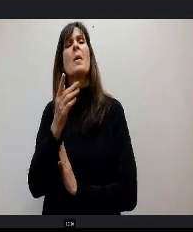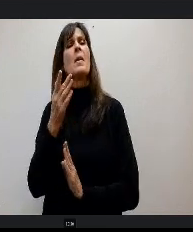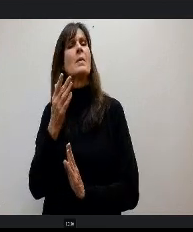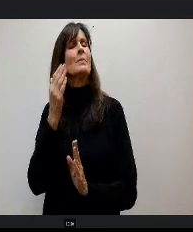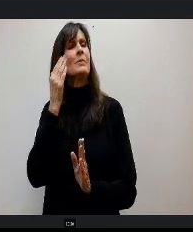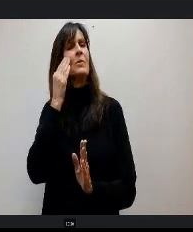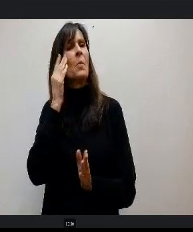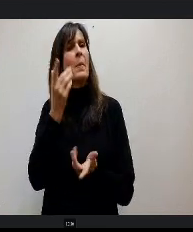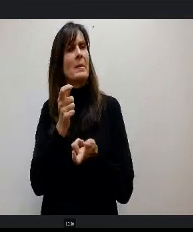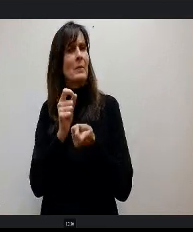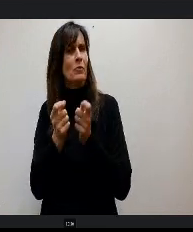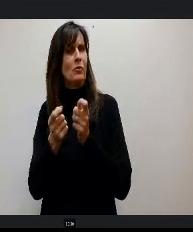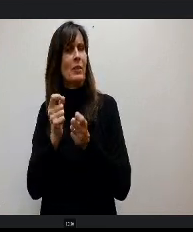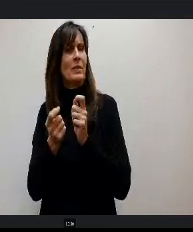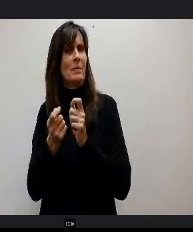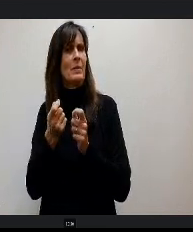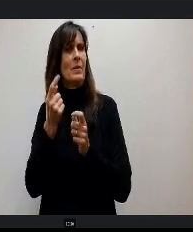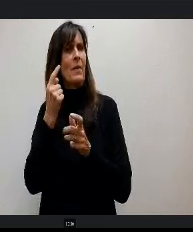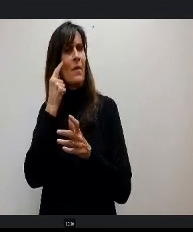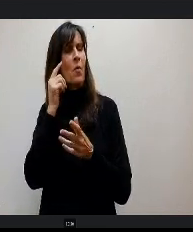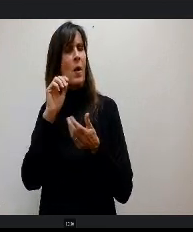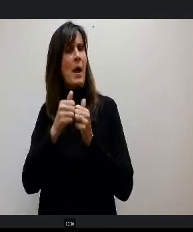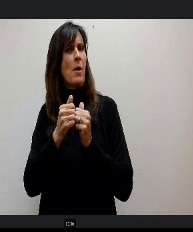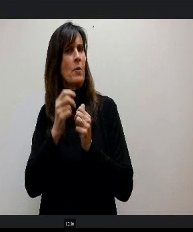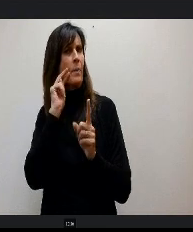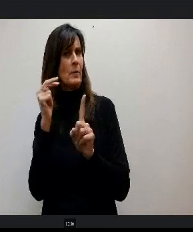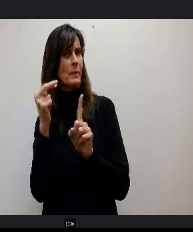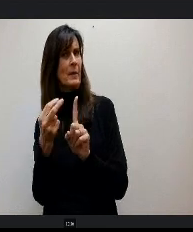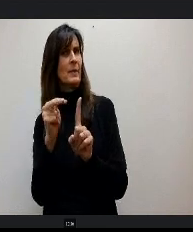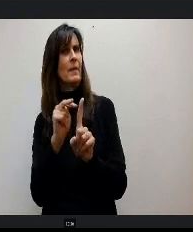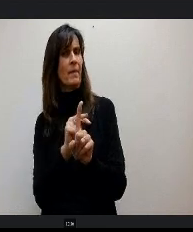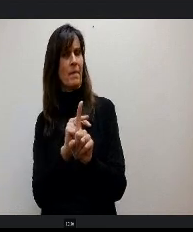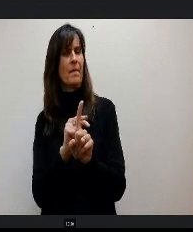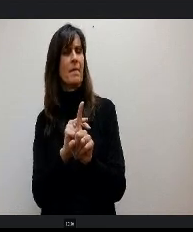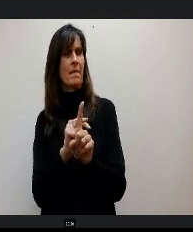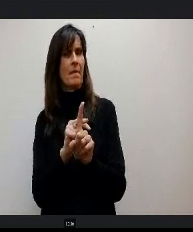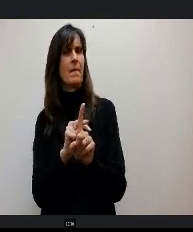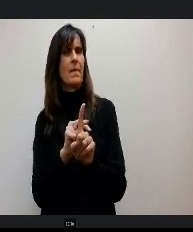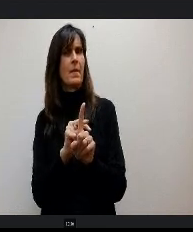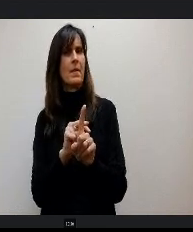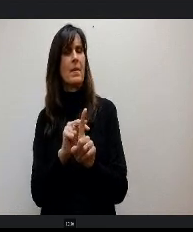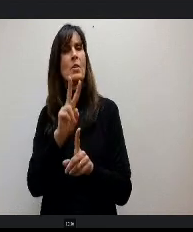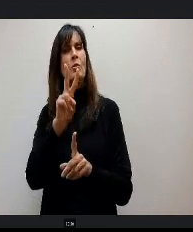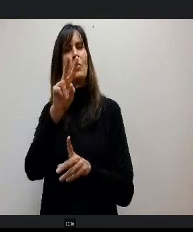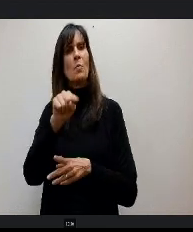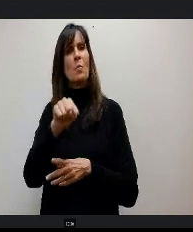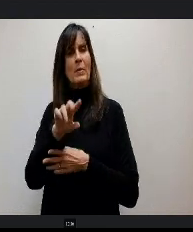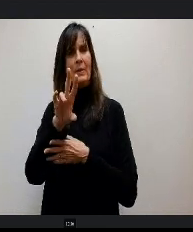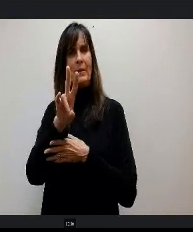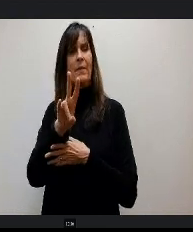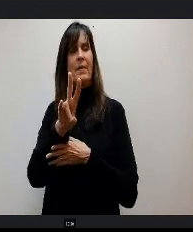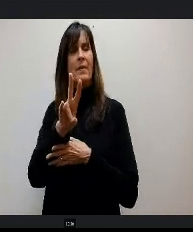To the interpretation. So that's what we're talking about interpretation in n El 2.71 is using geographical market for all